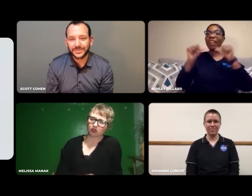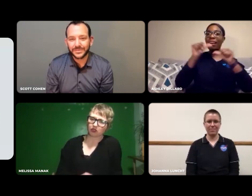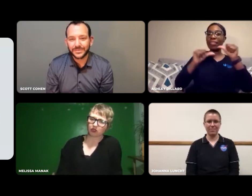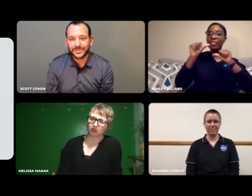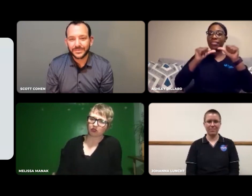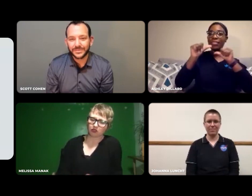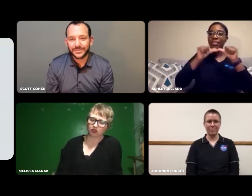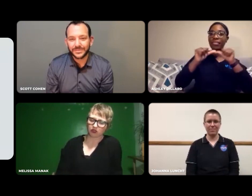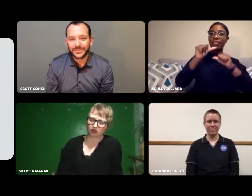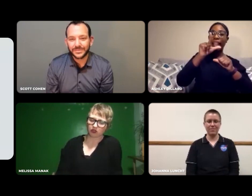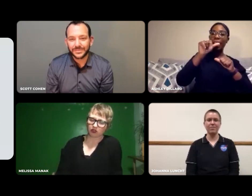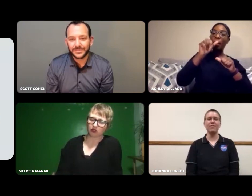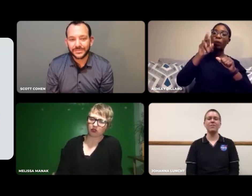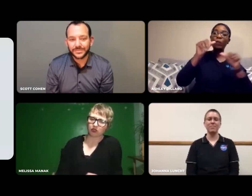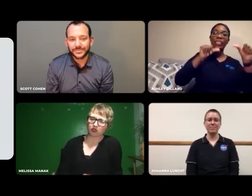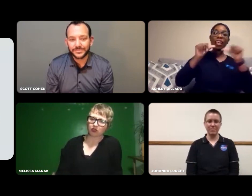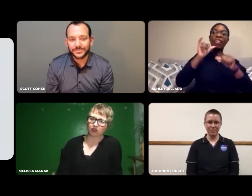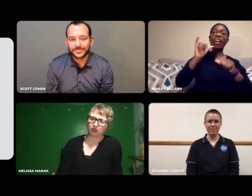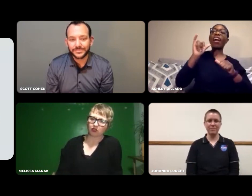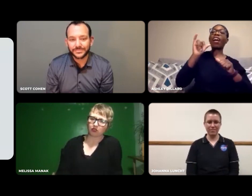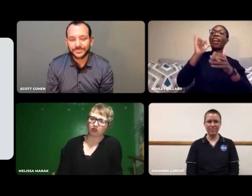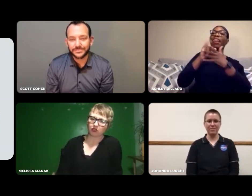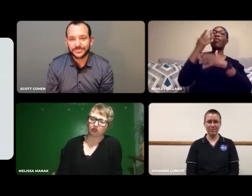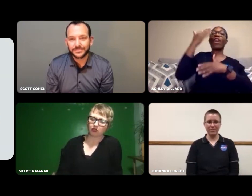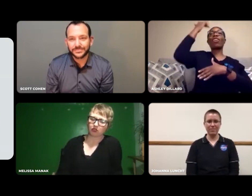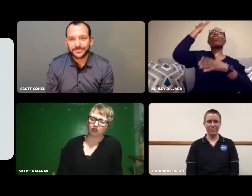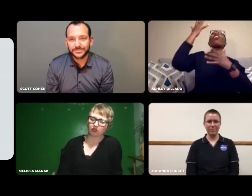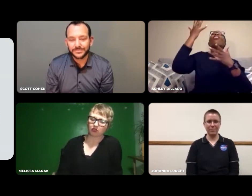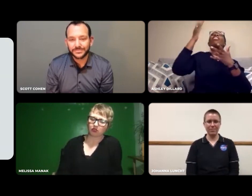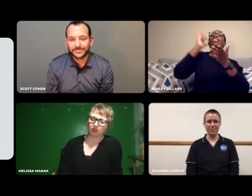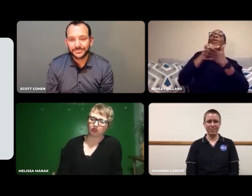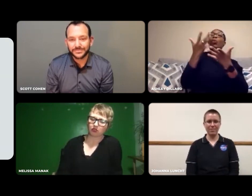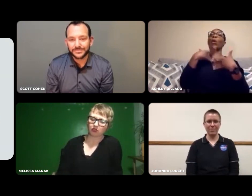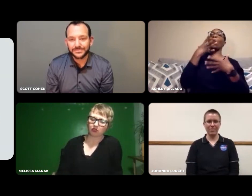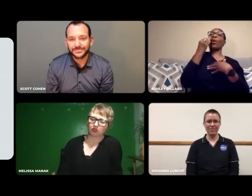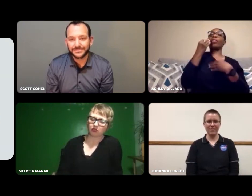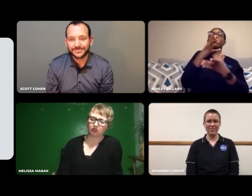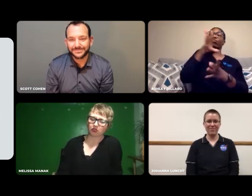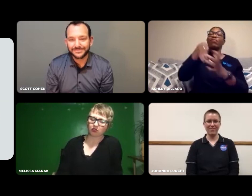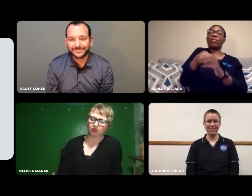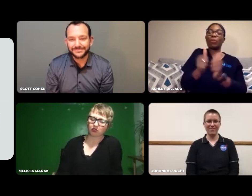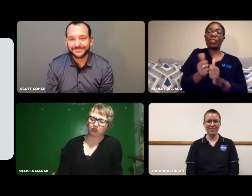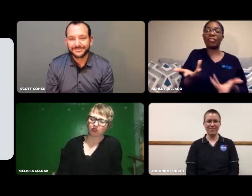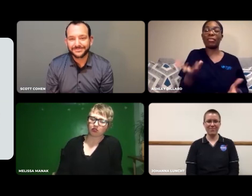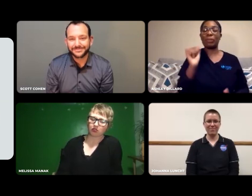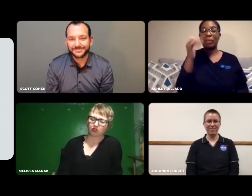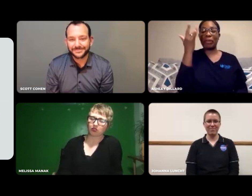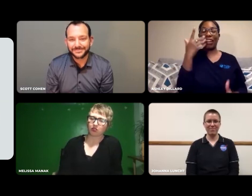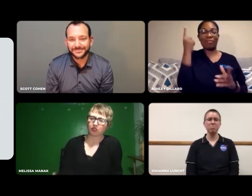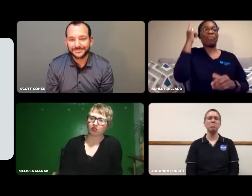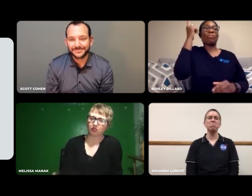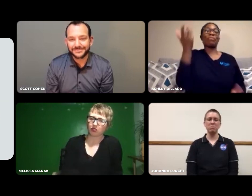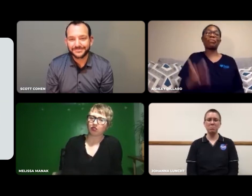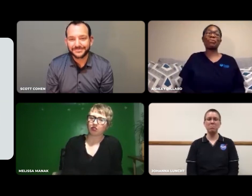out about lab sciences, and I knew that was it for me.